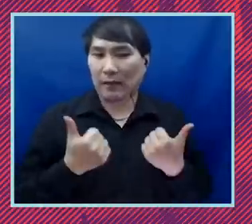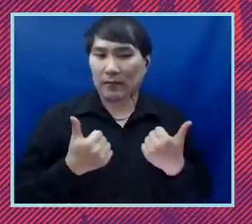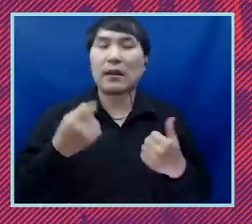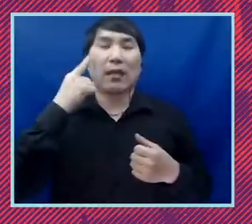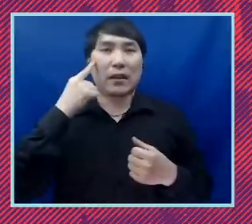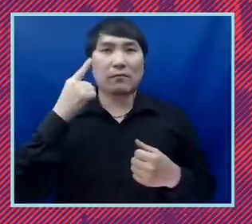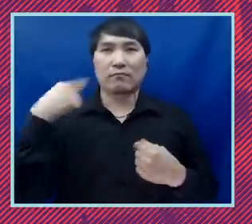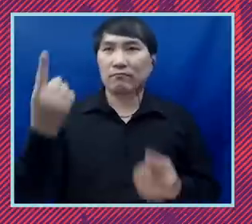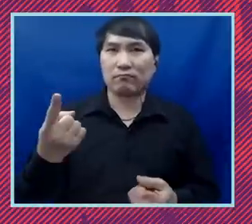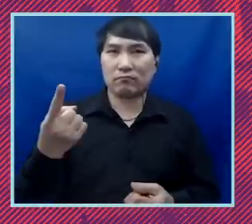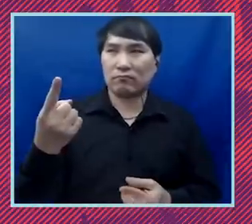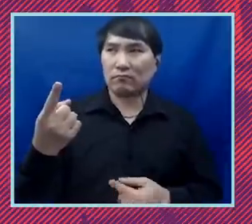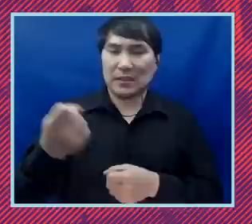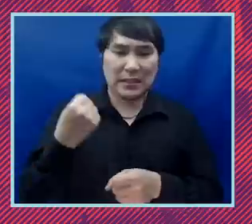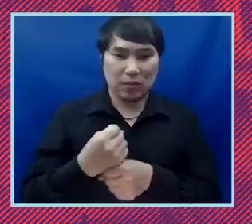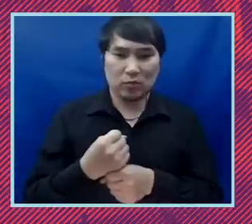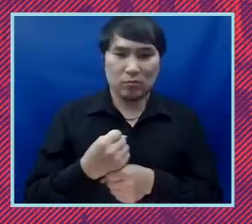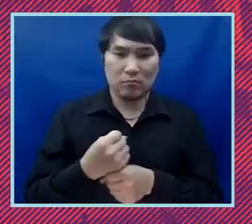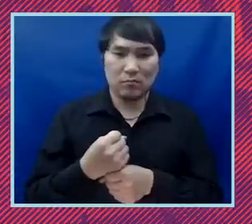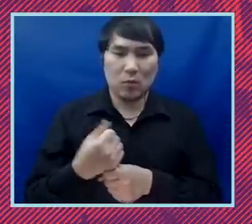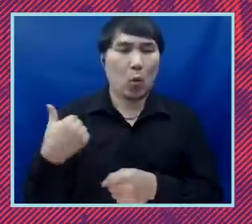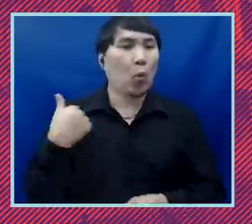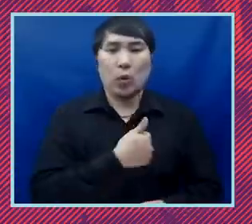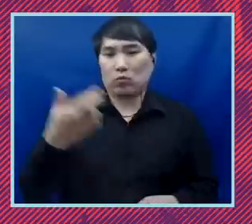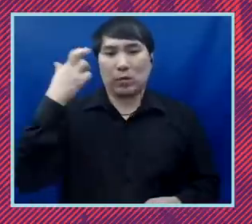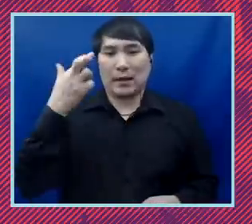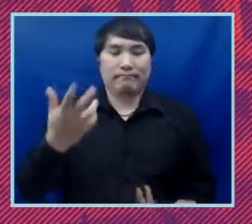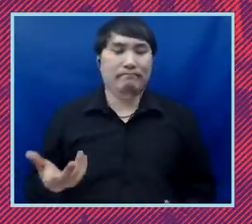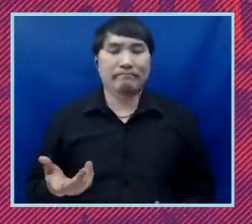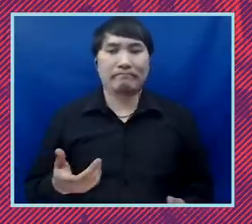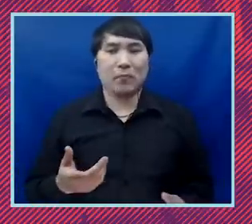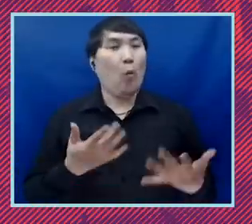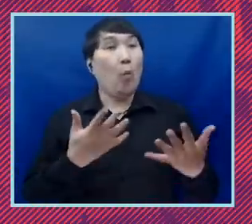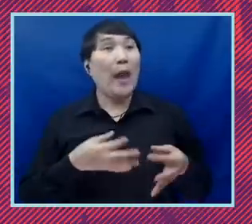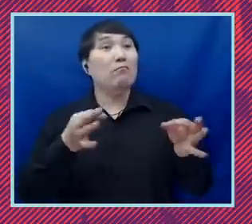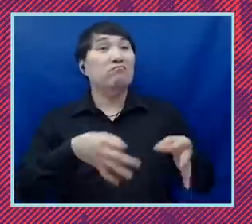have made it painfully clear that we cannot wait any longer before taking bold actions to move us